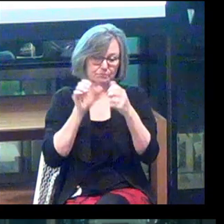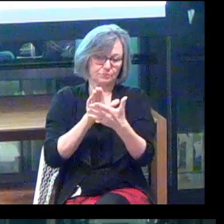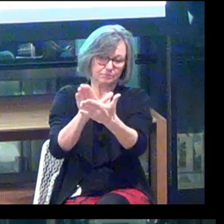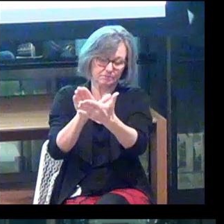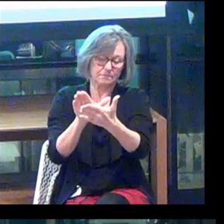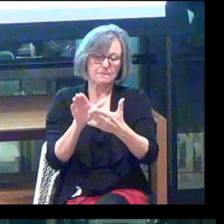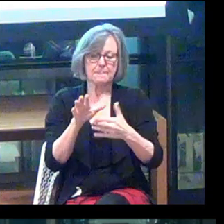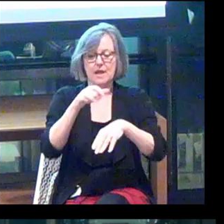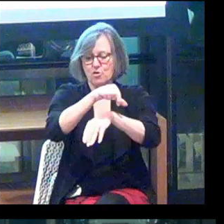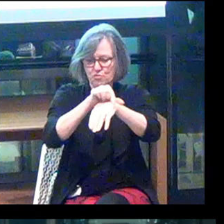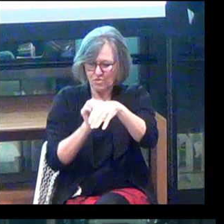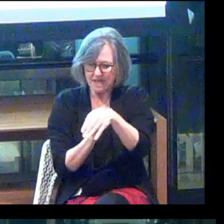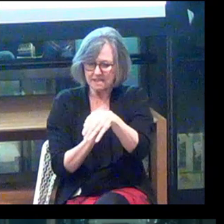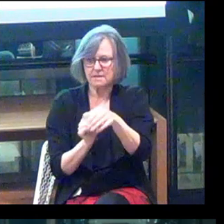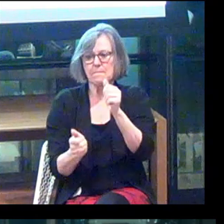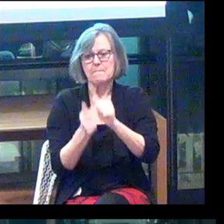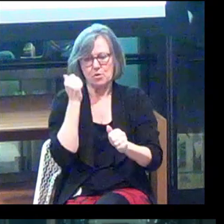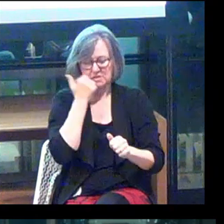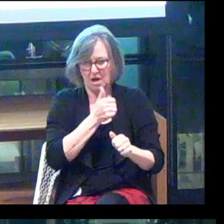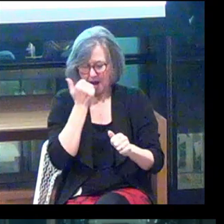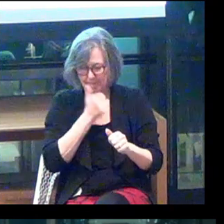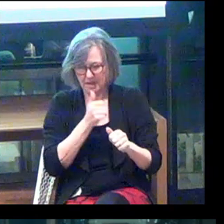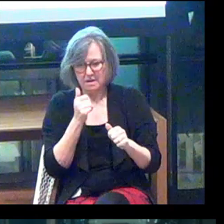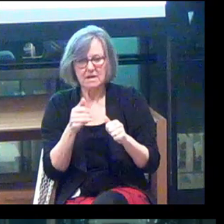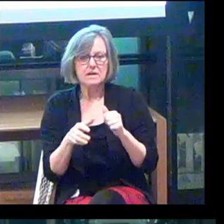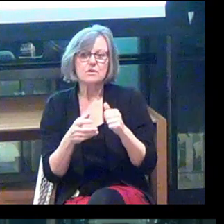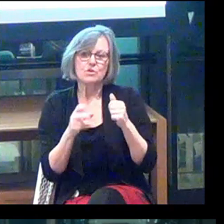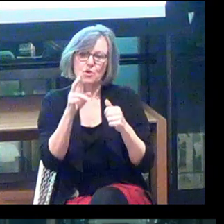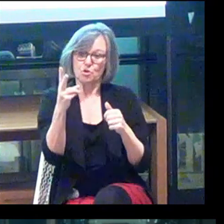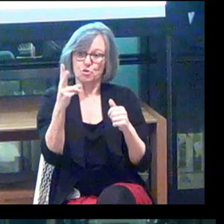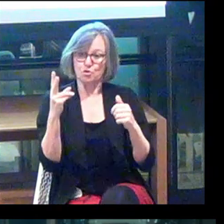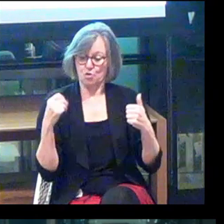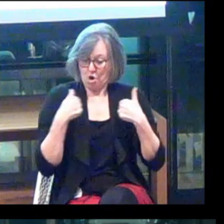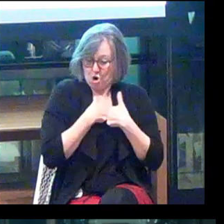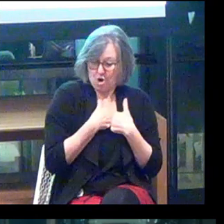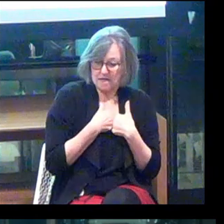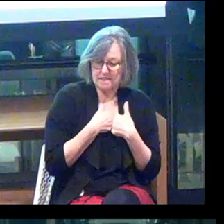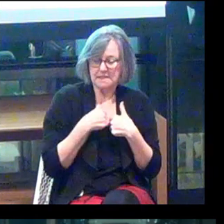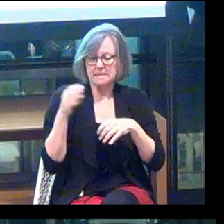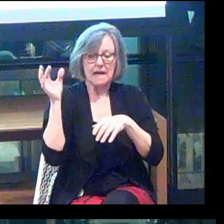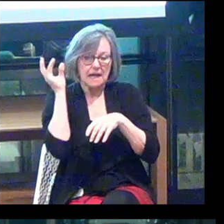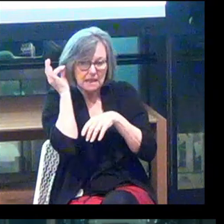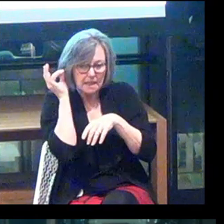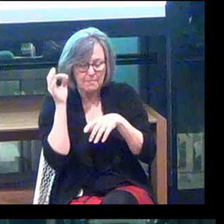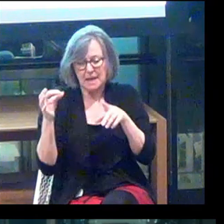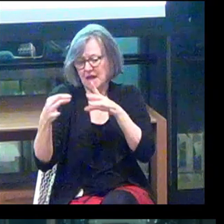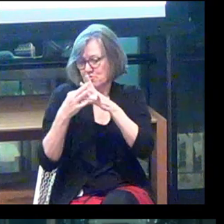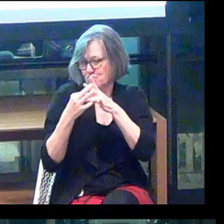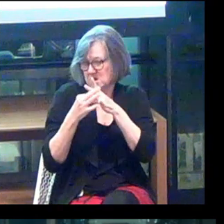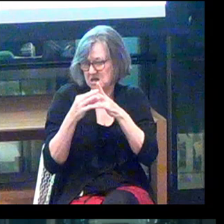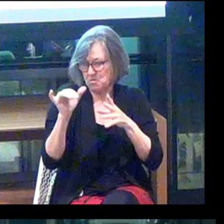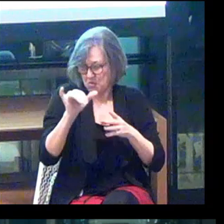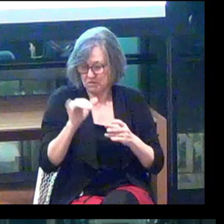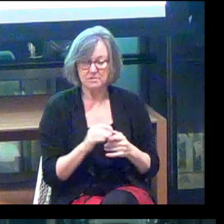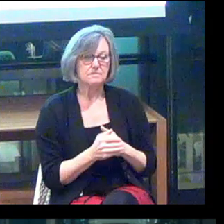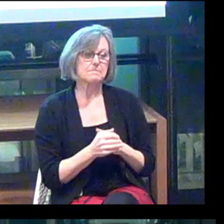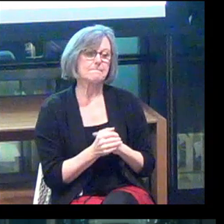With wrist wearable being the most common. But we've found two harnesses, a clip, and a ring also.